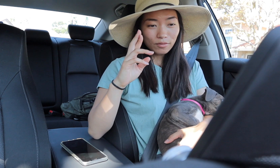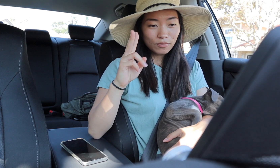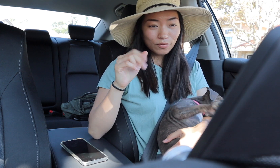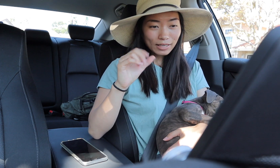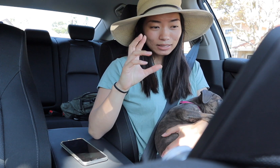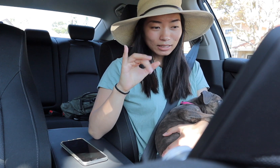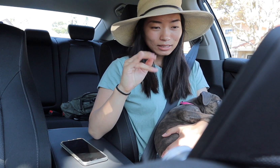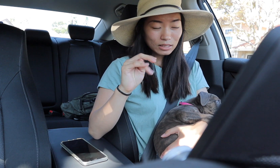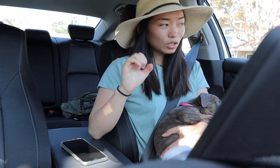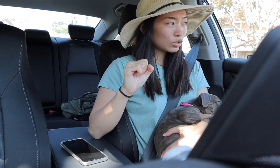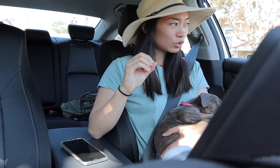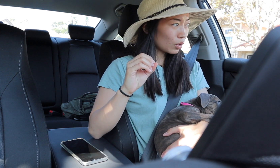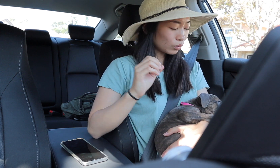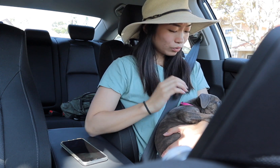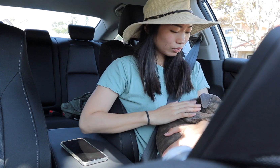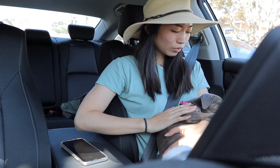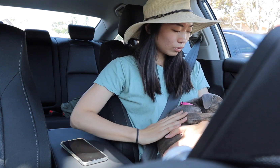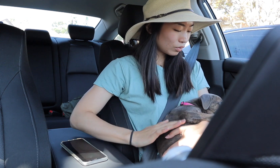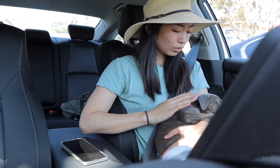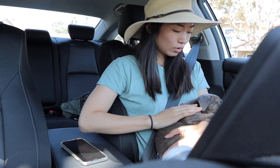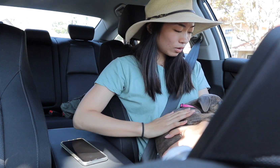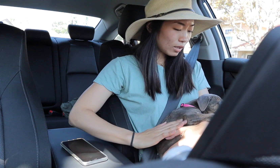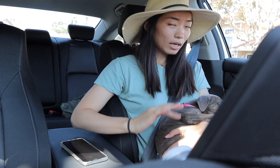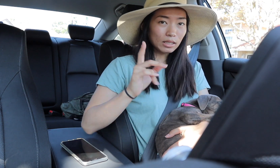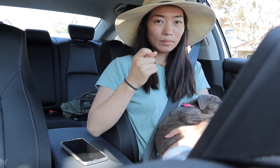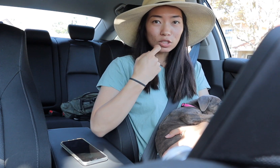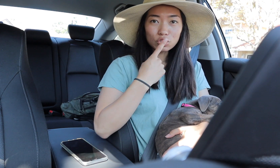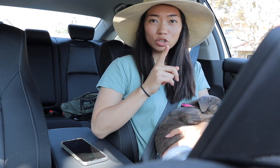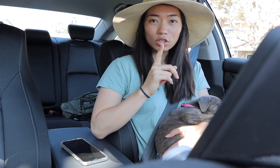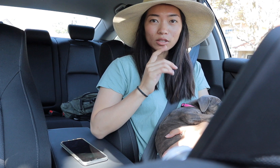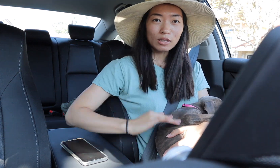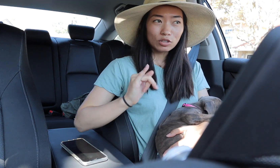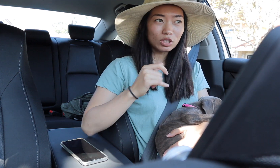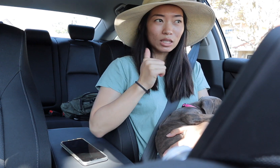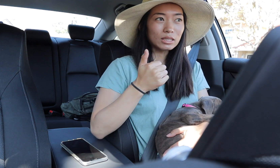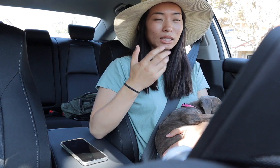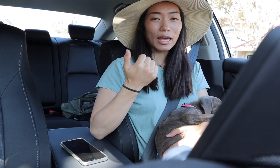vaccines so I need to make sure that she